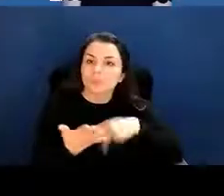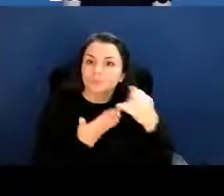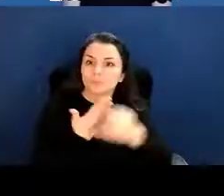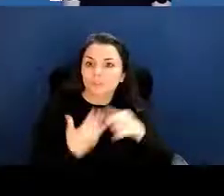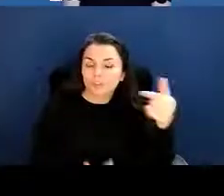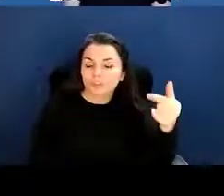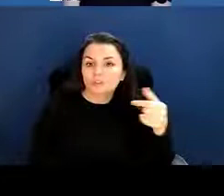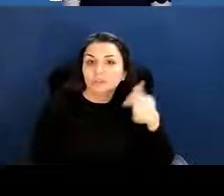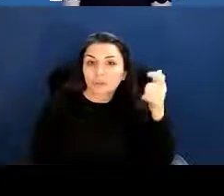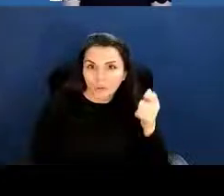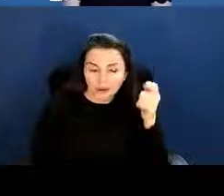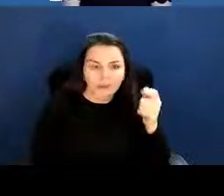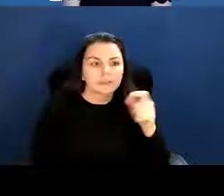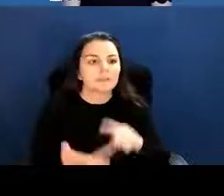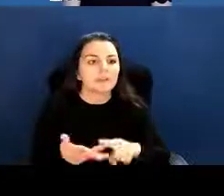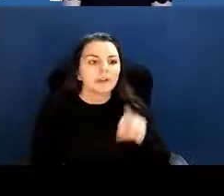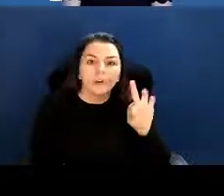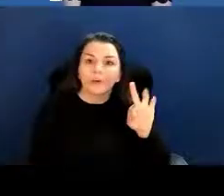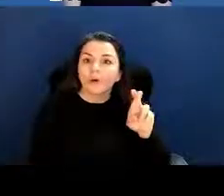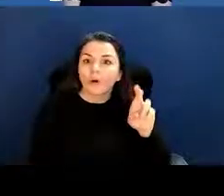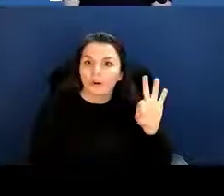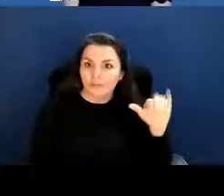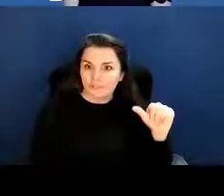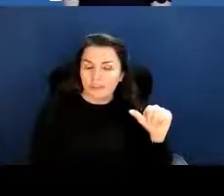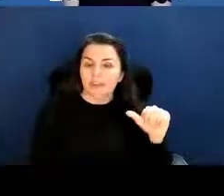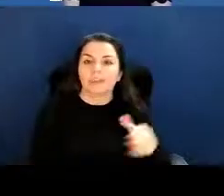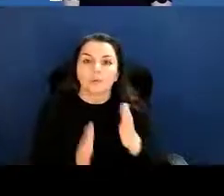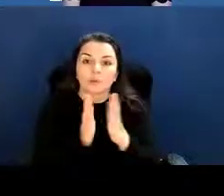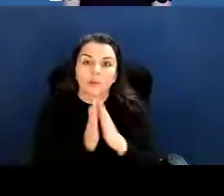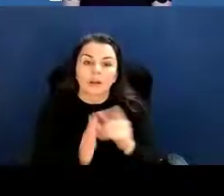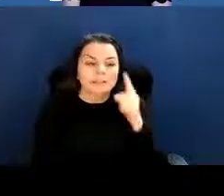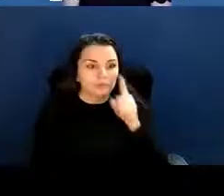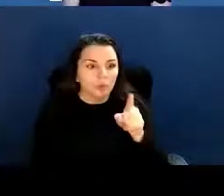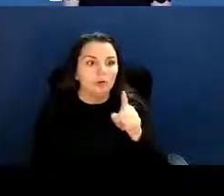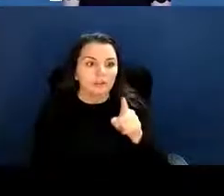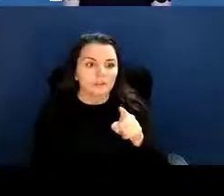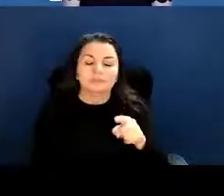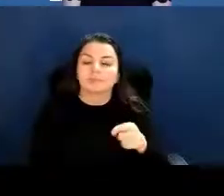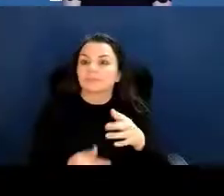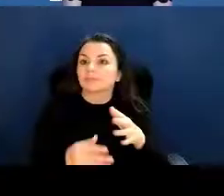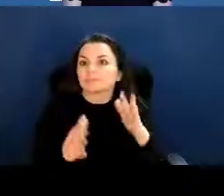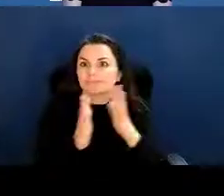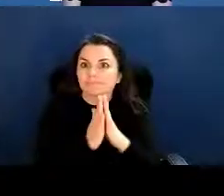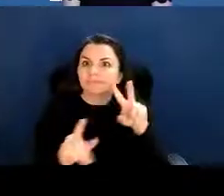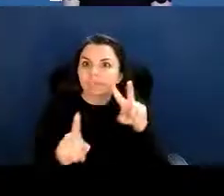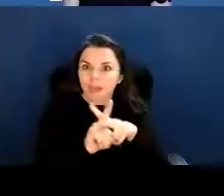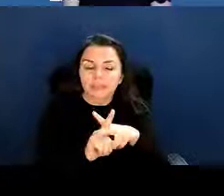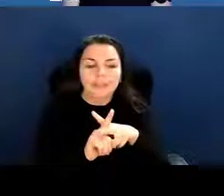A PA would be a program announcement. FOA is a funding opportunity announcement,